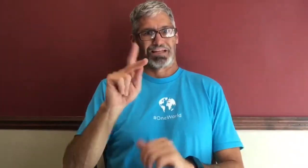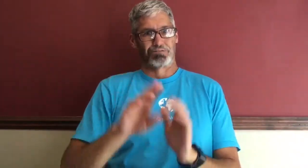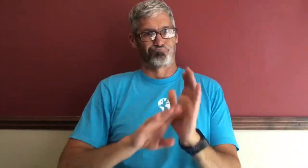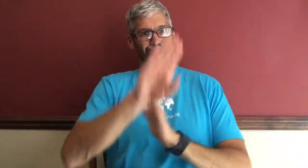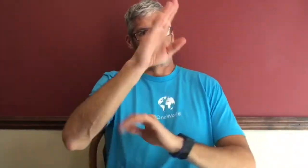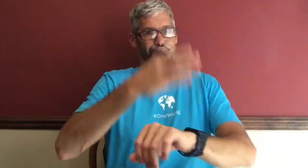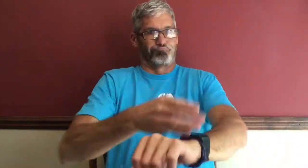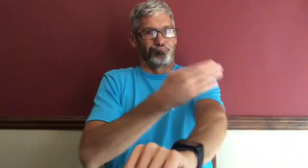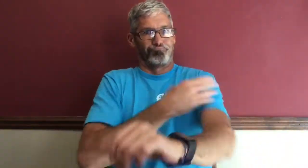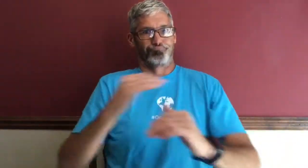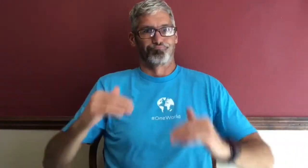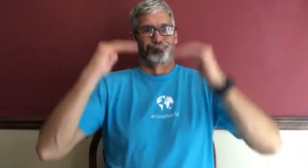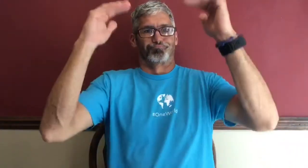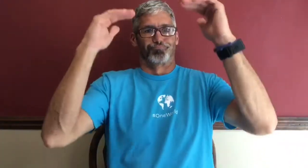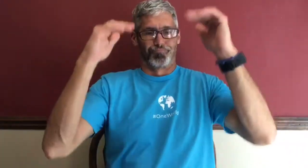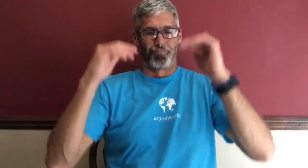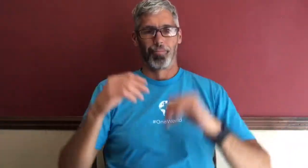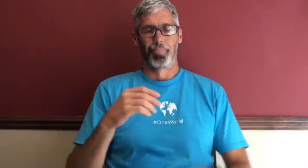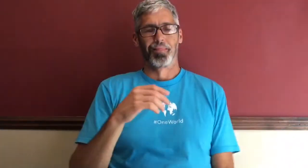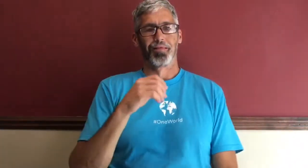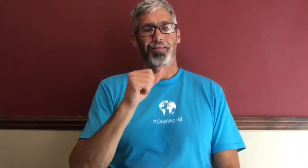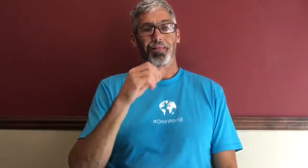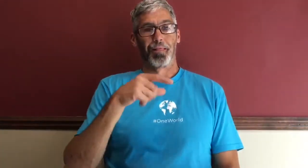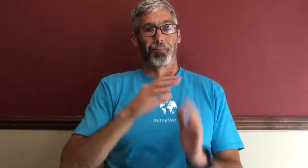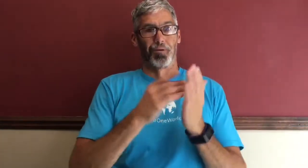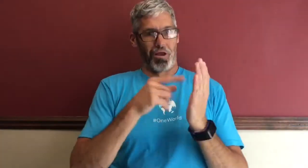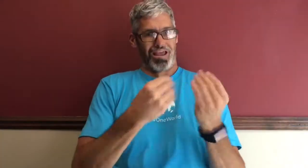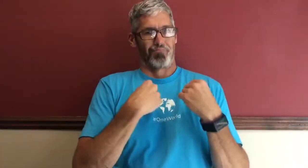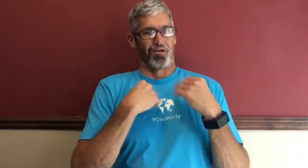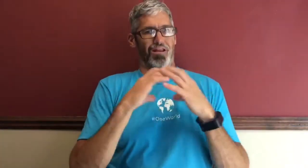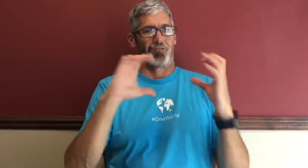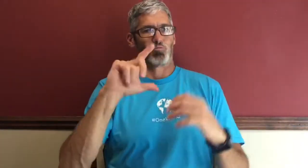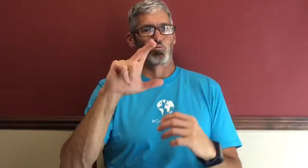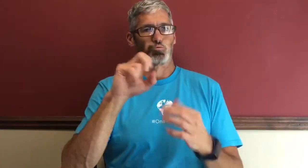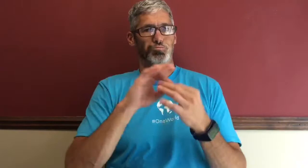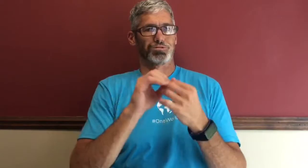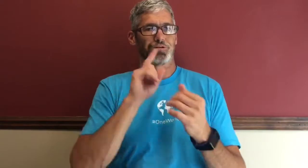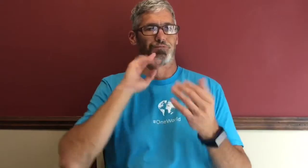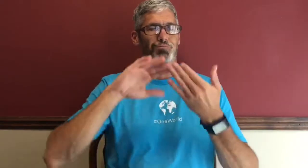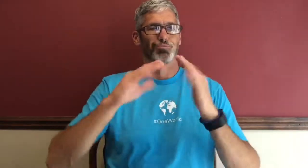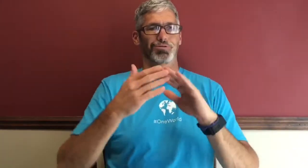your performance it, raises it and elevates it so this book gave me a lot